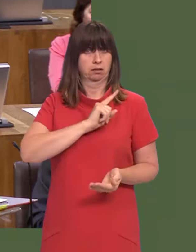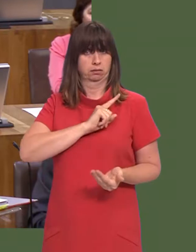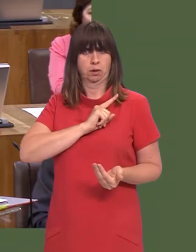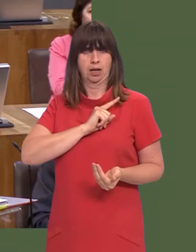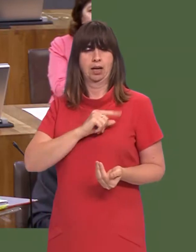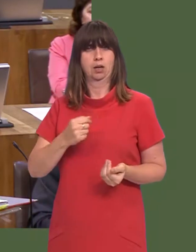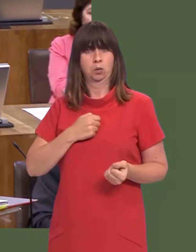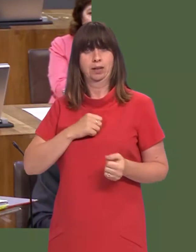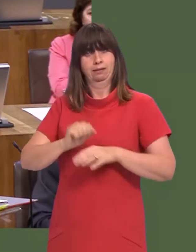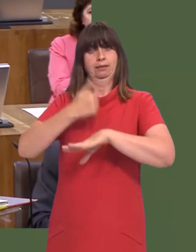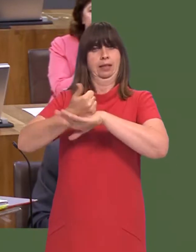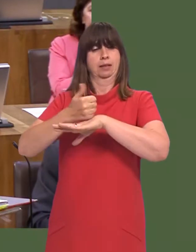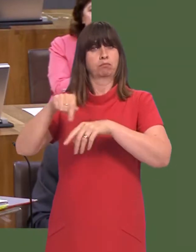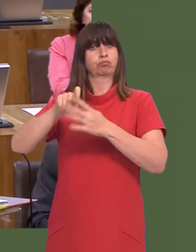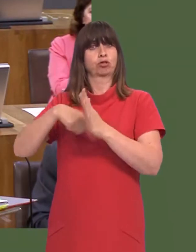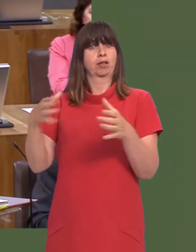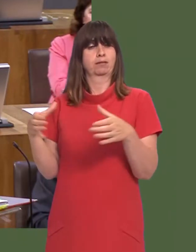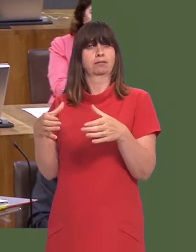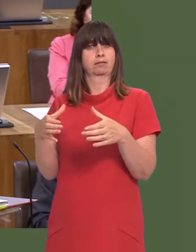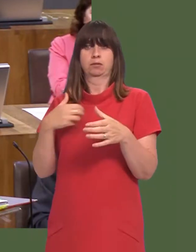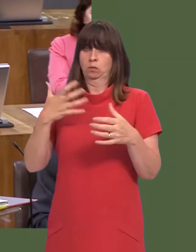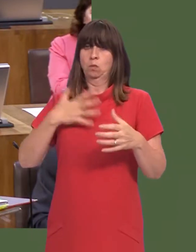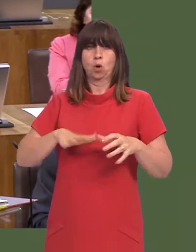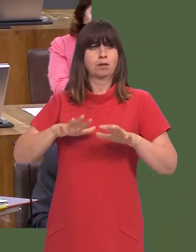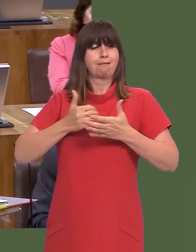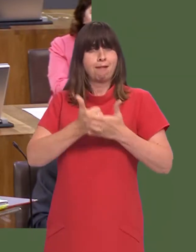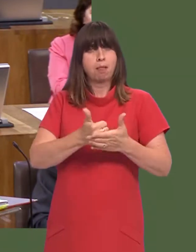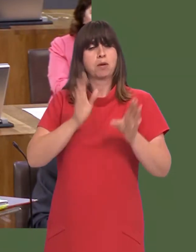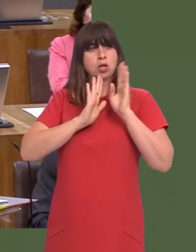weíre putting this programme in place, in order that, in Wales, we have a programme